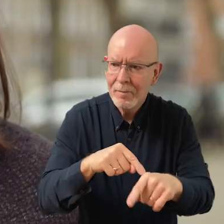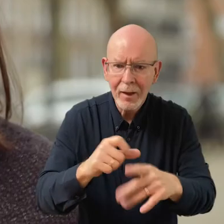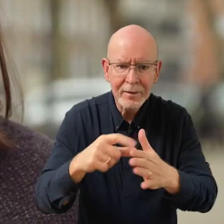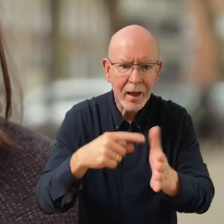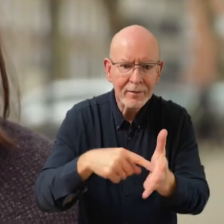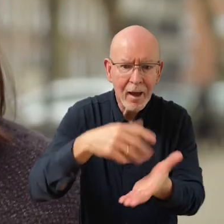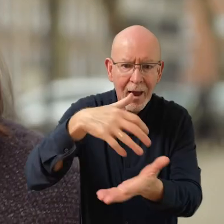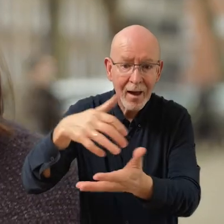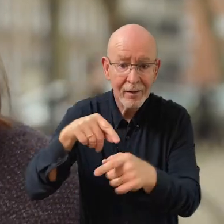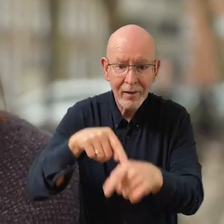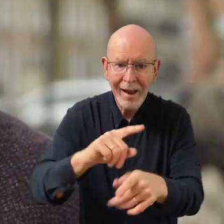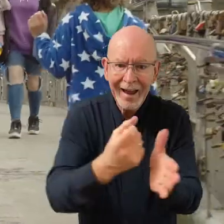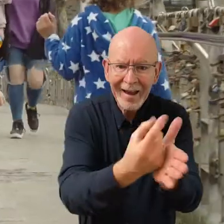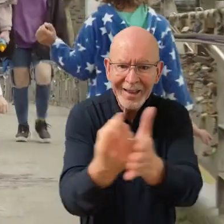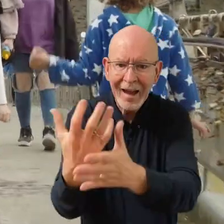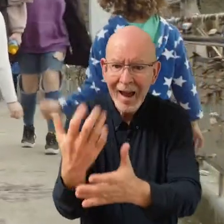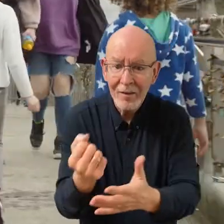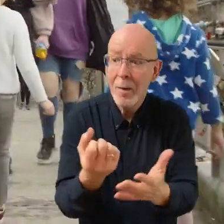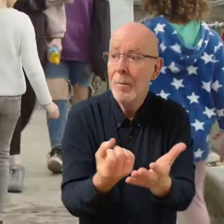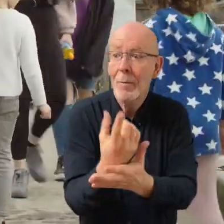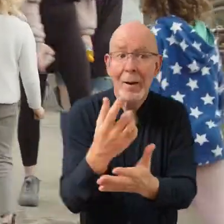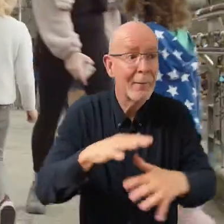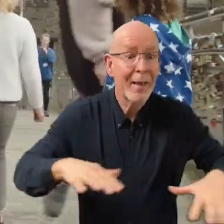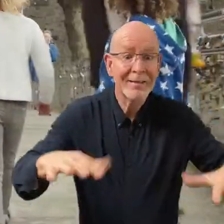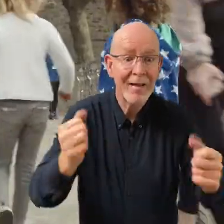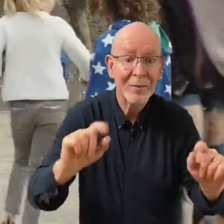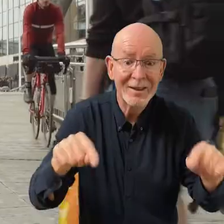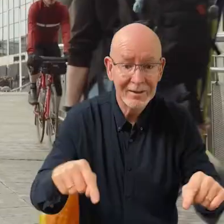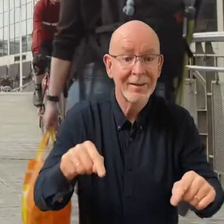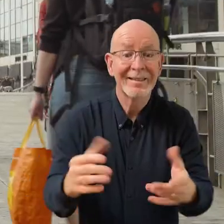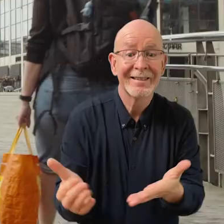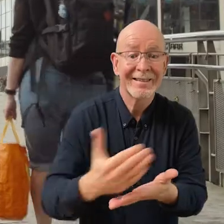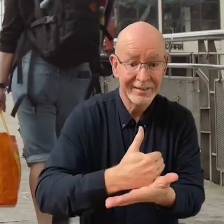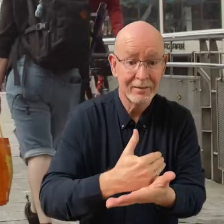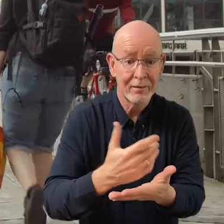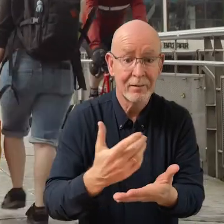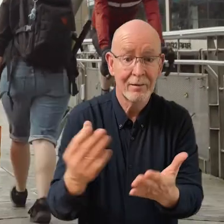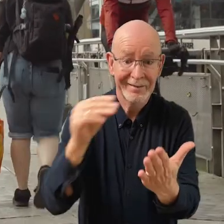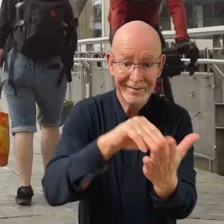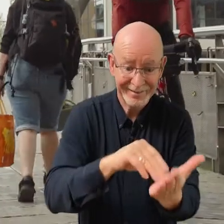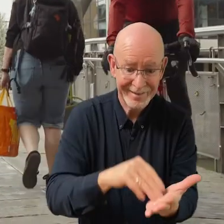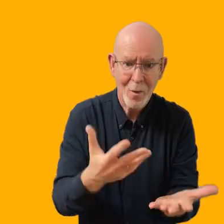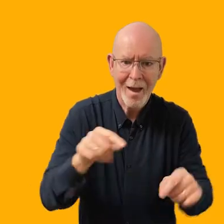in the form of events and place information. This data is collated and geocoded from various sources.